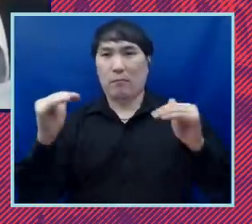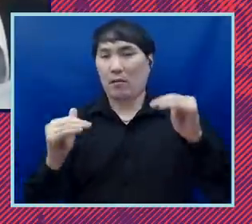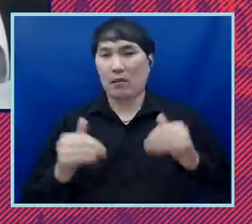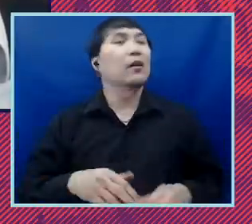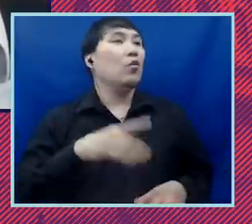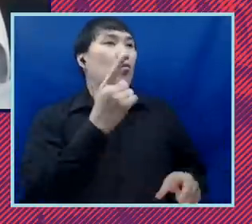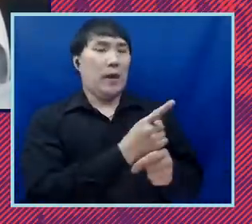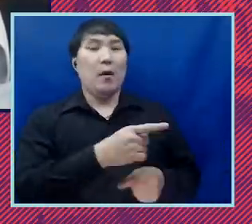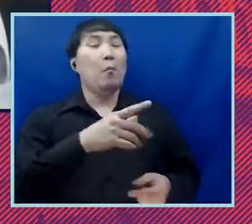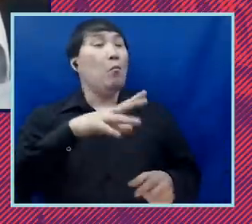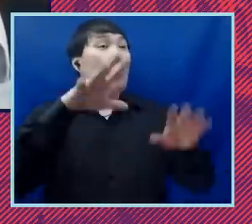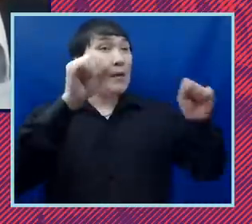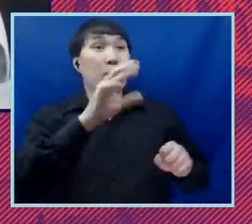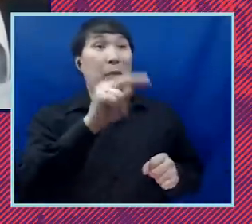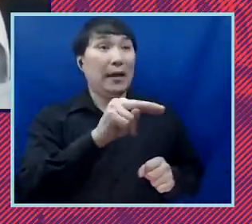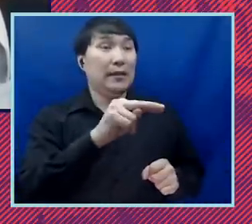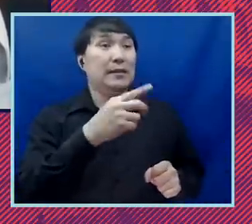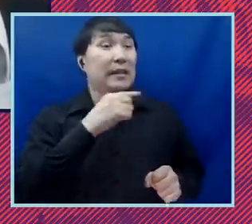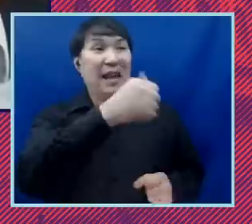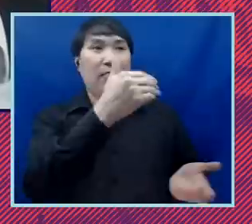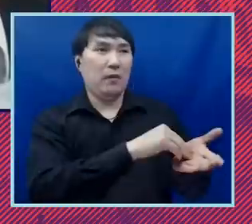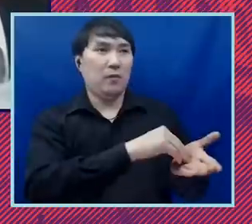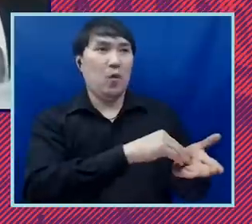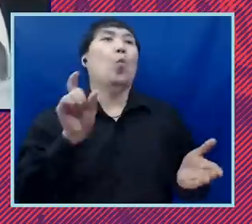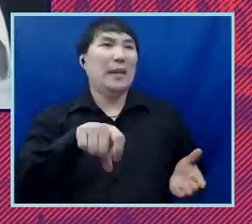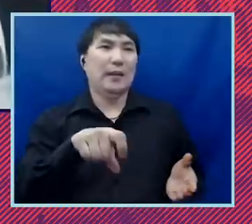but he's gotta go further five times five five farther right ten thousand dollars